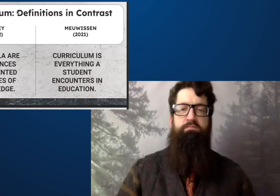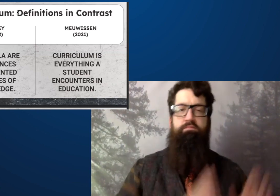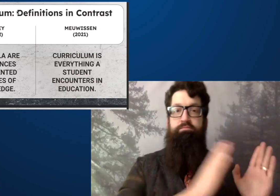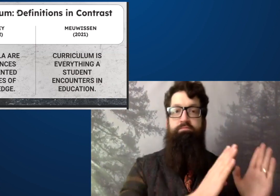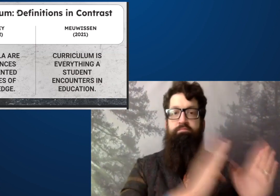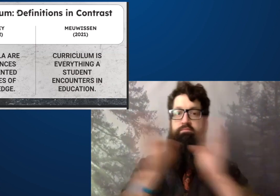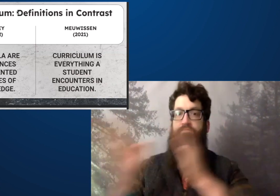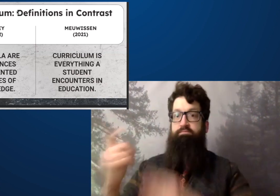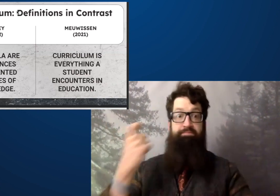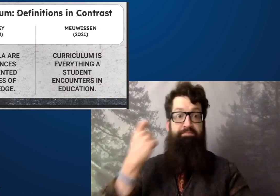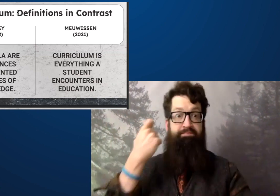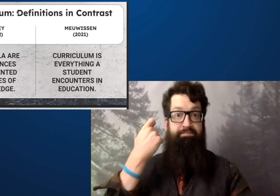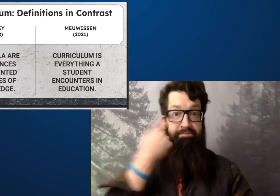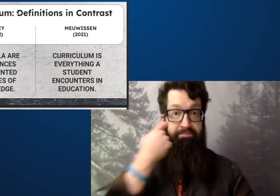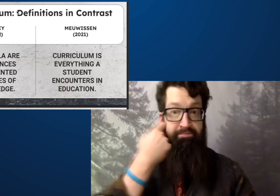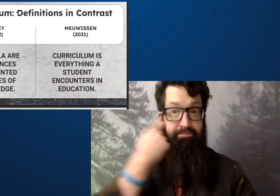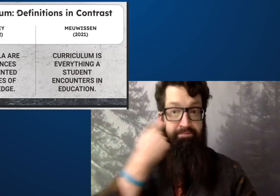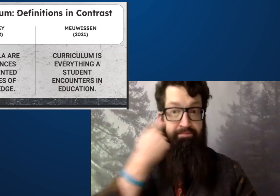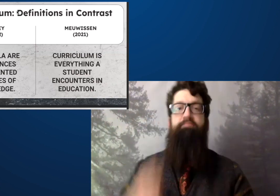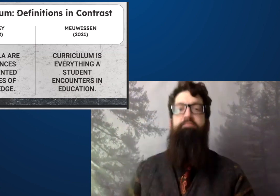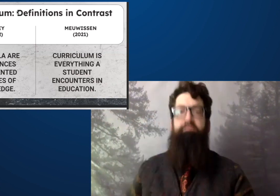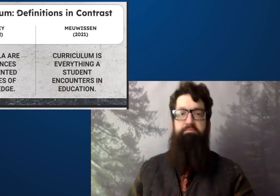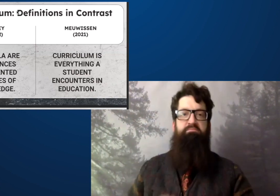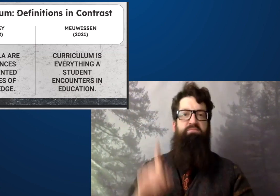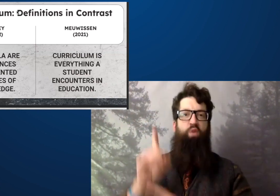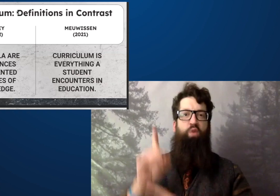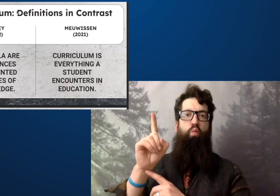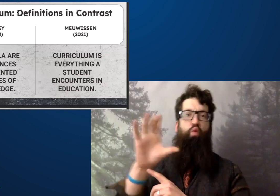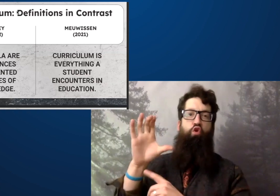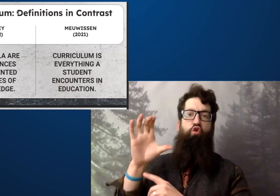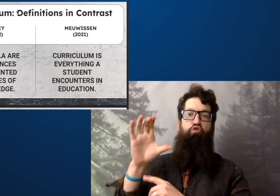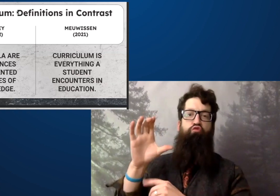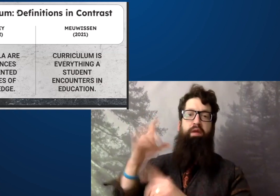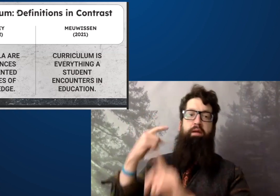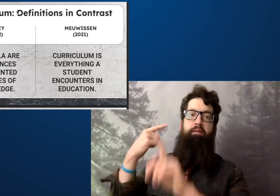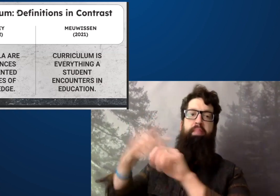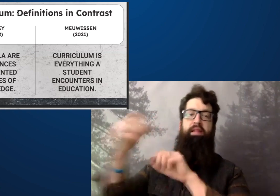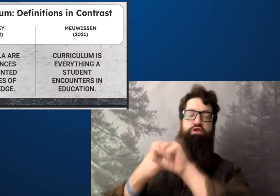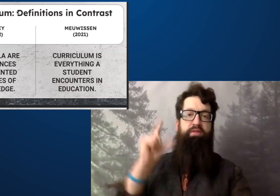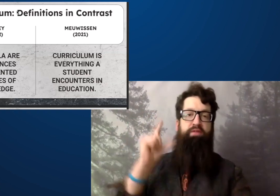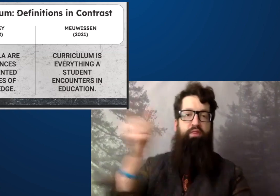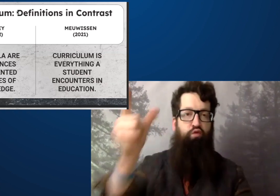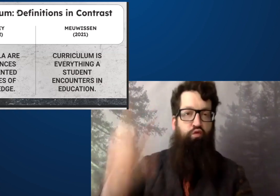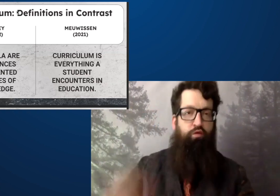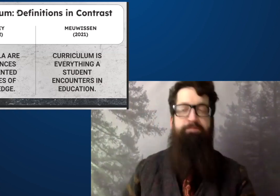And that is what Dewey represented. But then more recently,